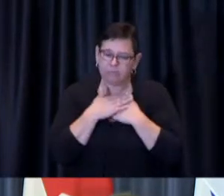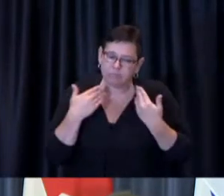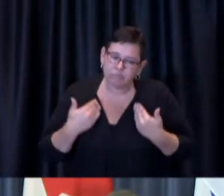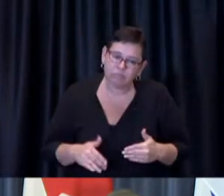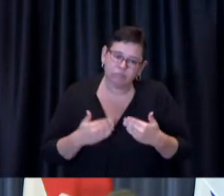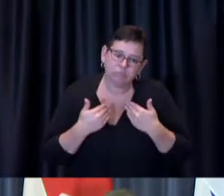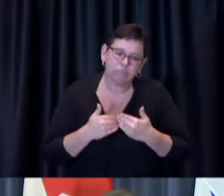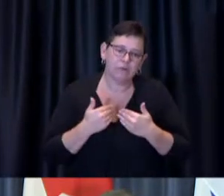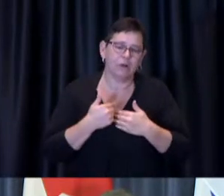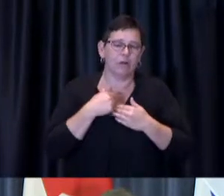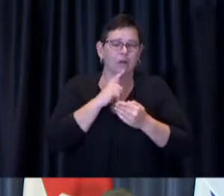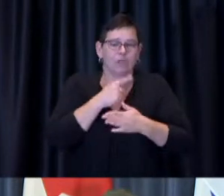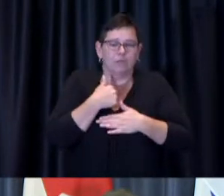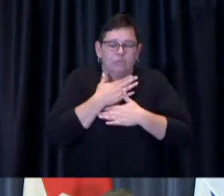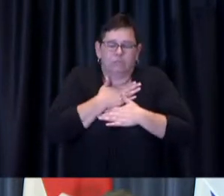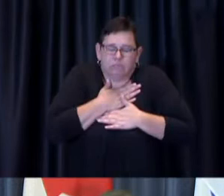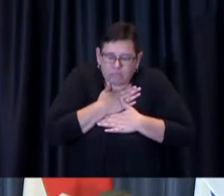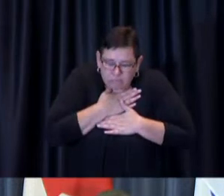I now invite Dr. de Villa to provide her report.